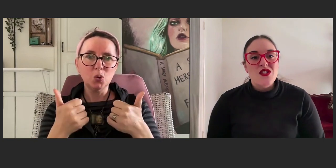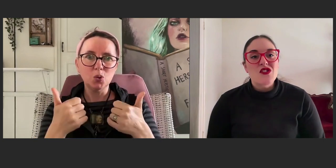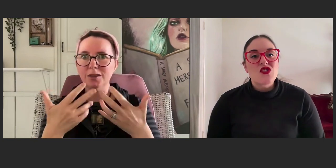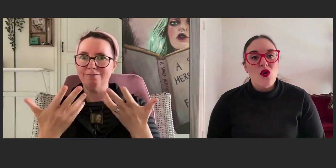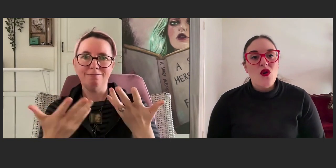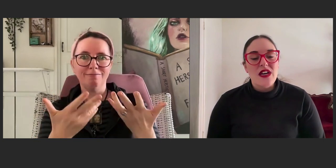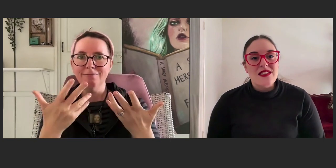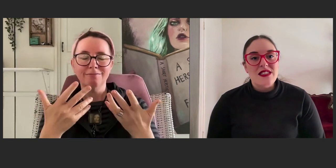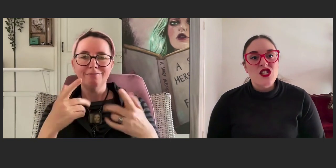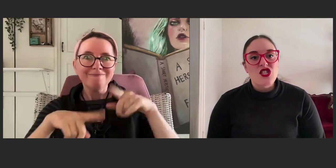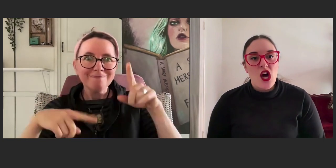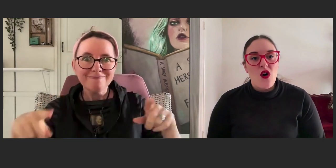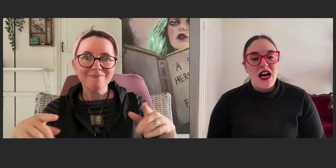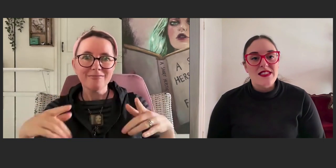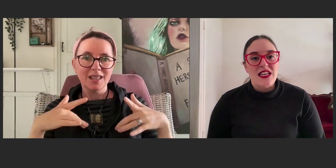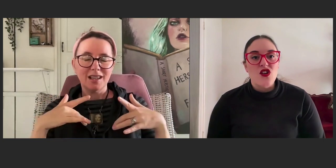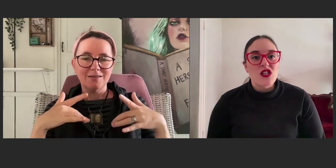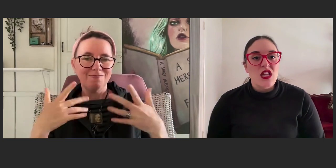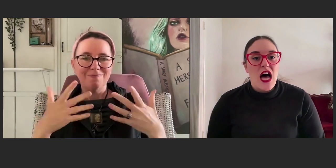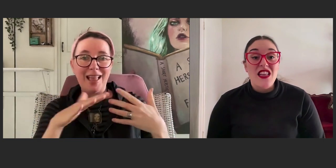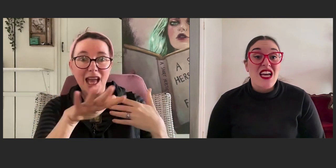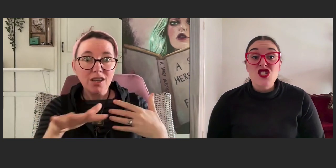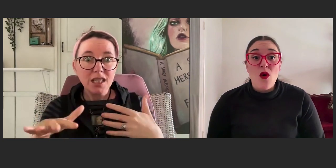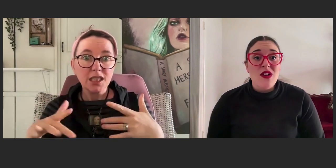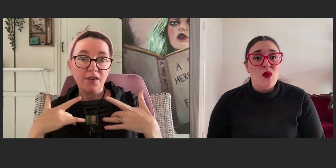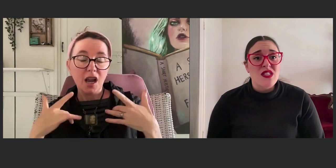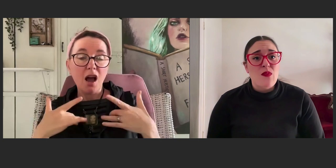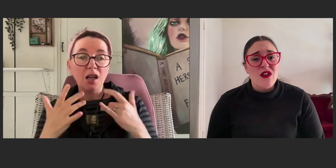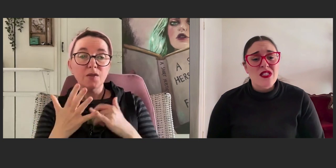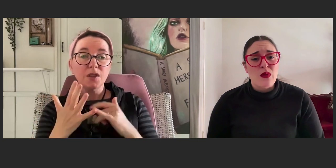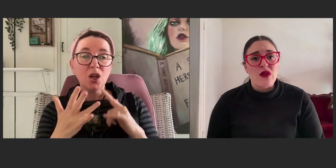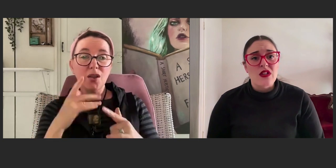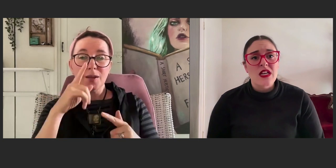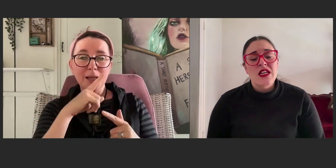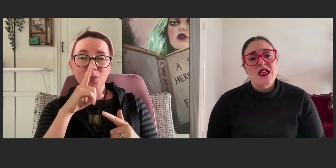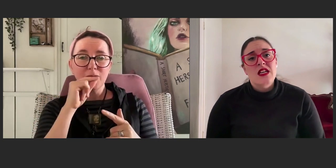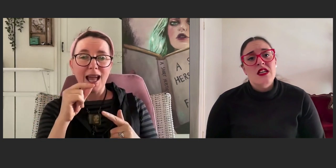So, stories can show us in a good light and they can show us what's possible.